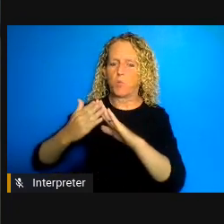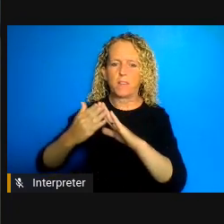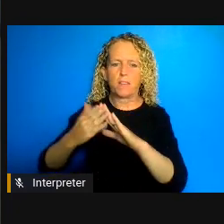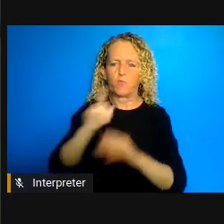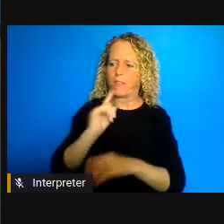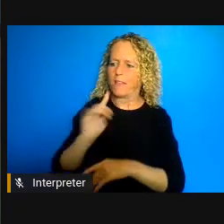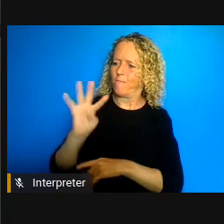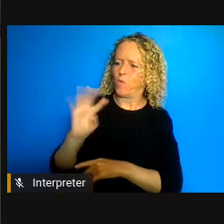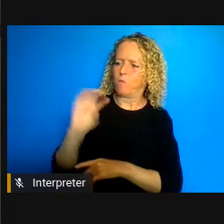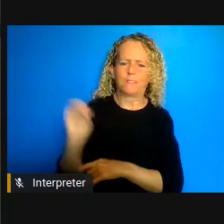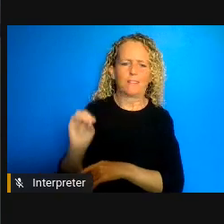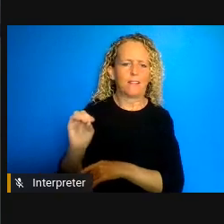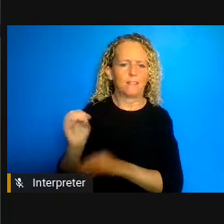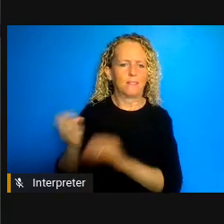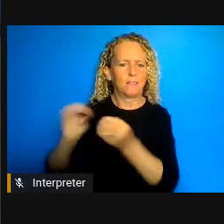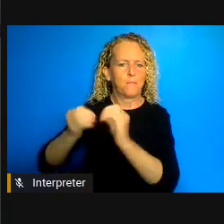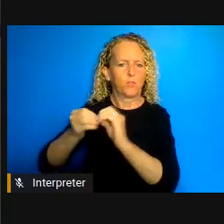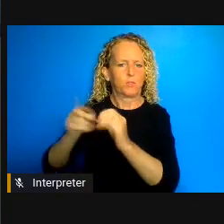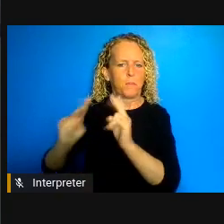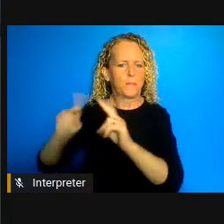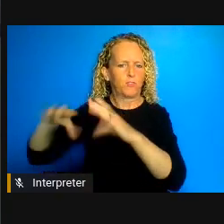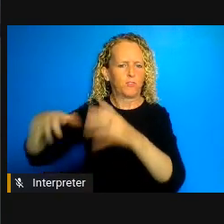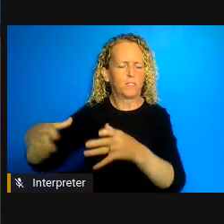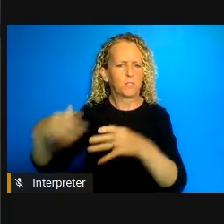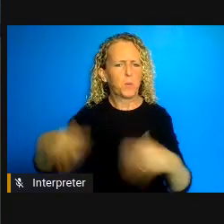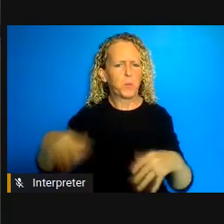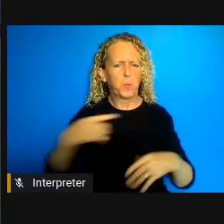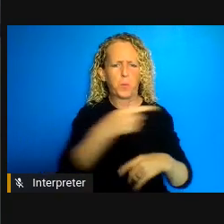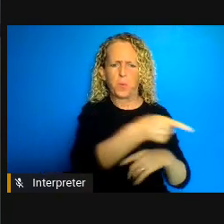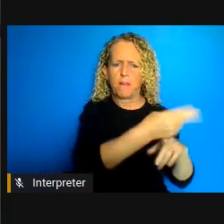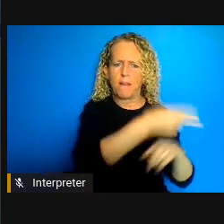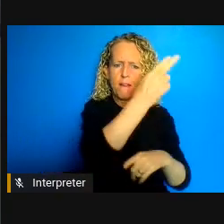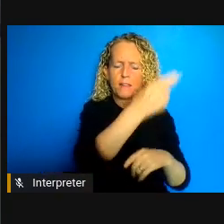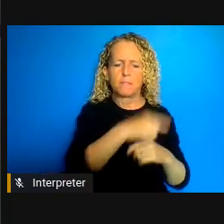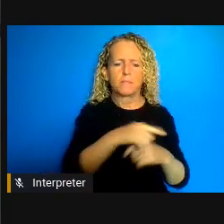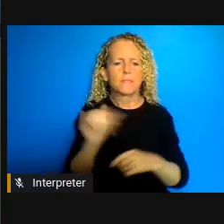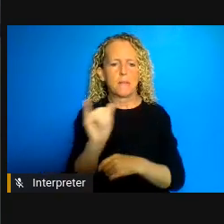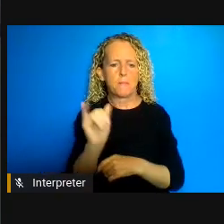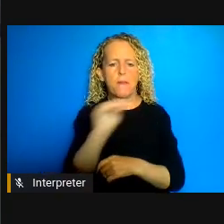rate the same thing we see with African Canadians and in particular African Nova